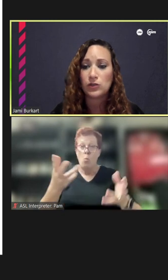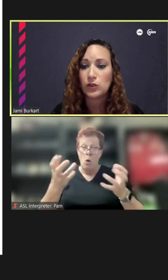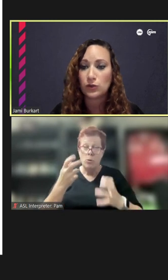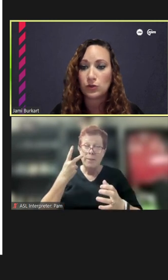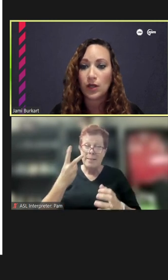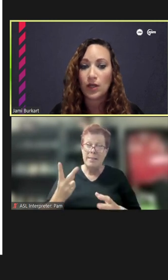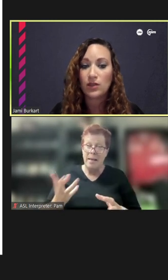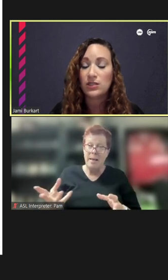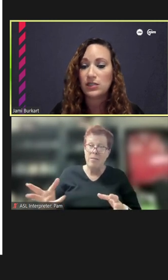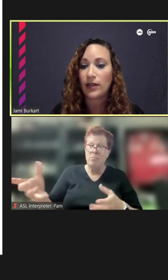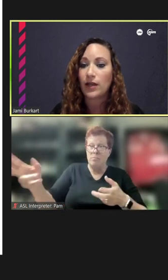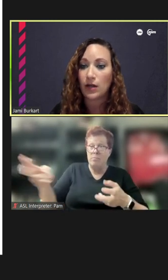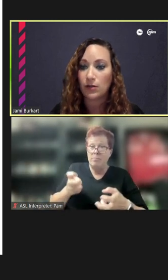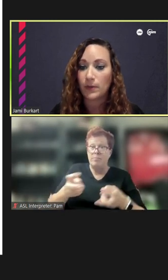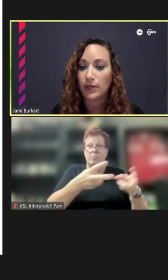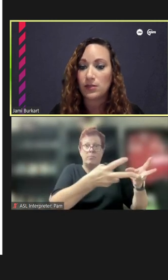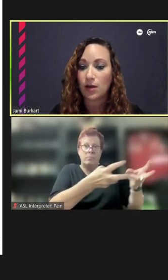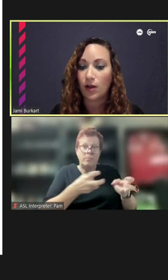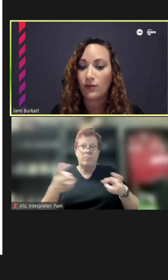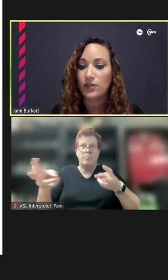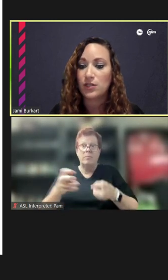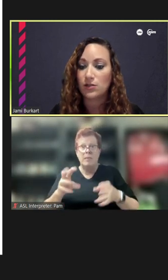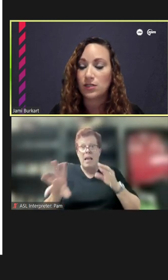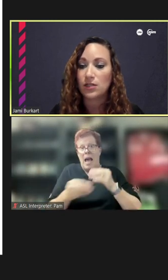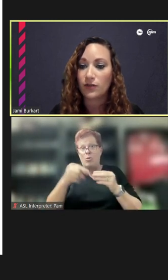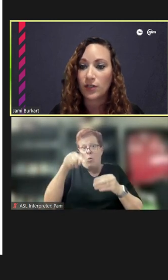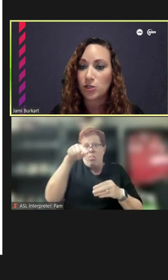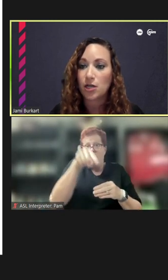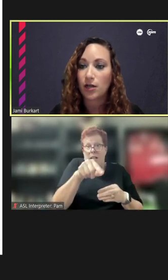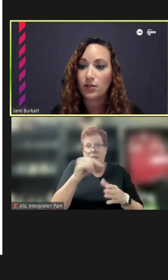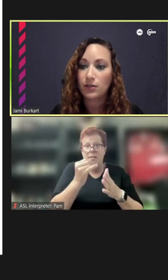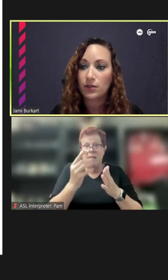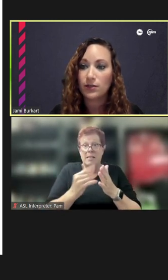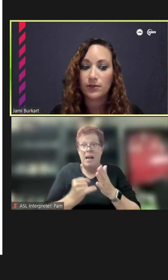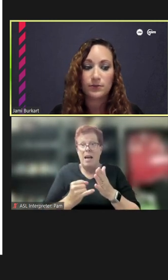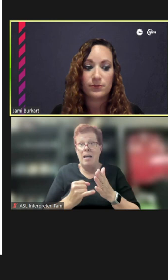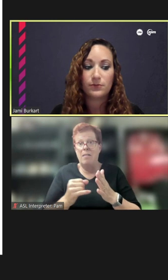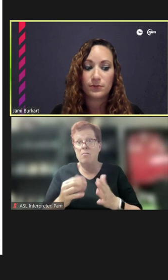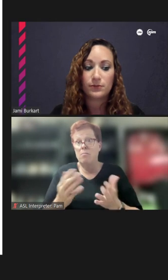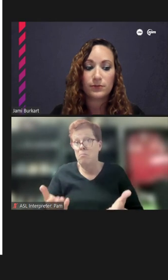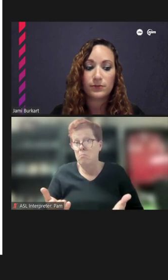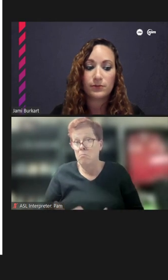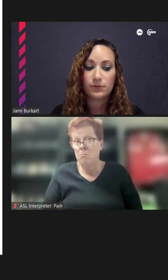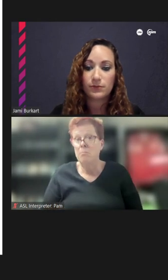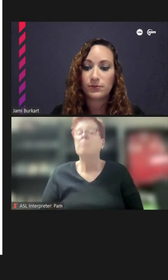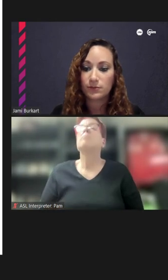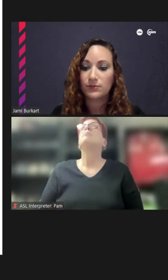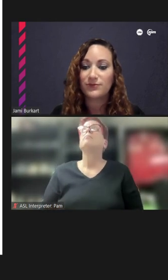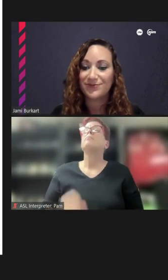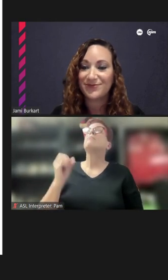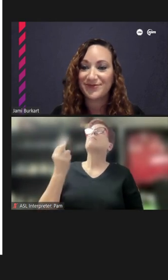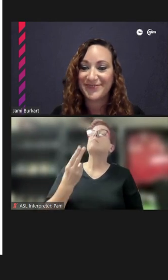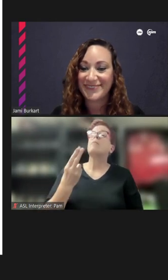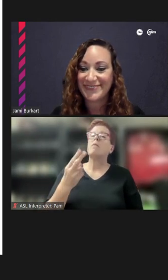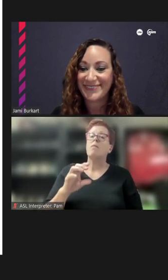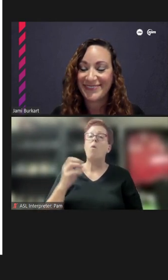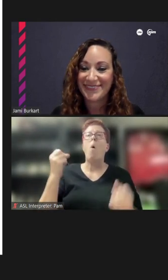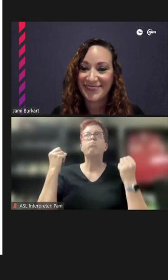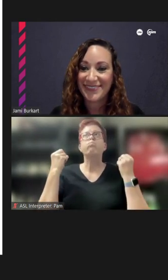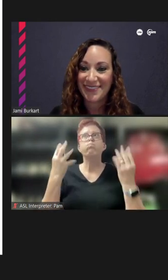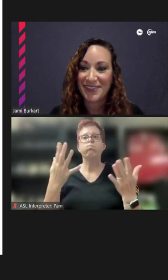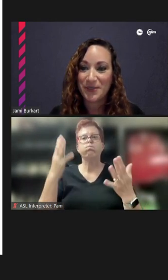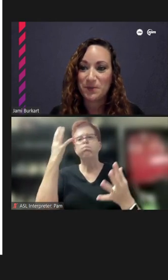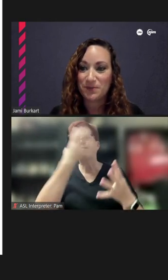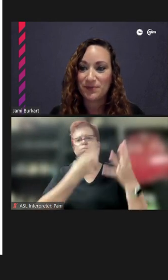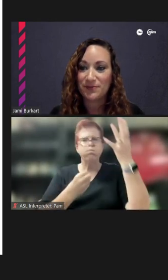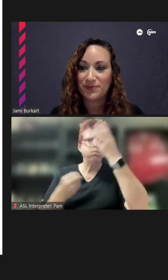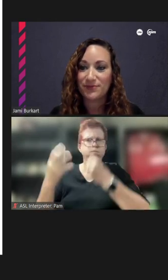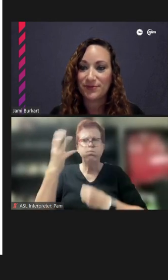into the design element of this Artistic Feature. Oh, there is a lot of beautiful graffiti